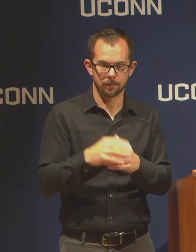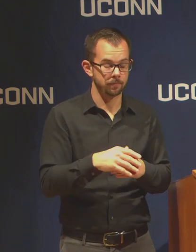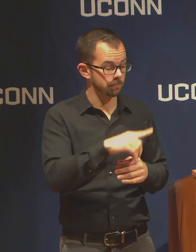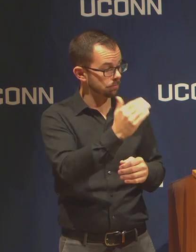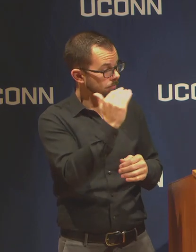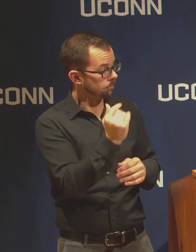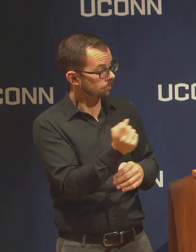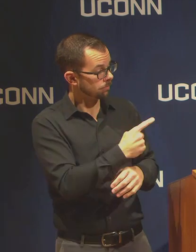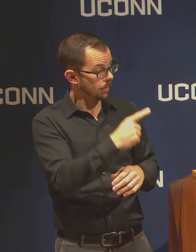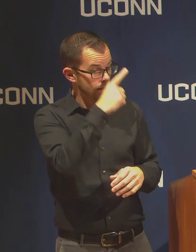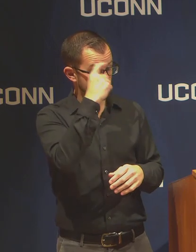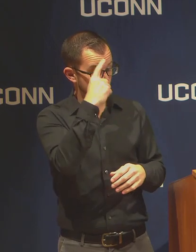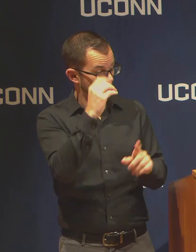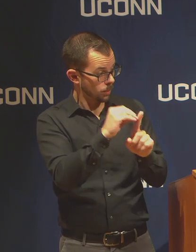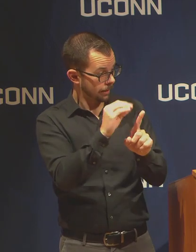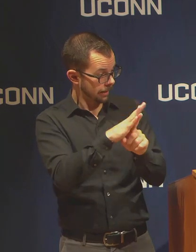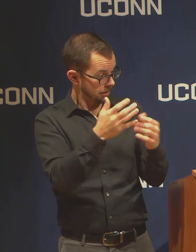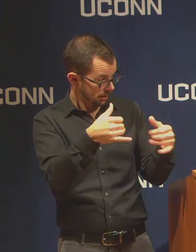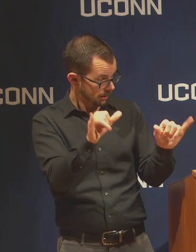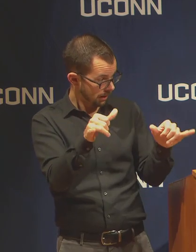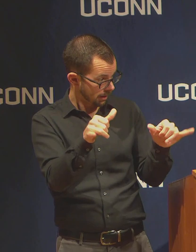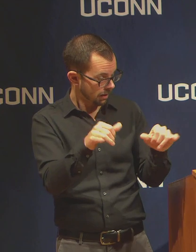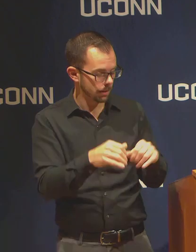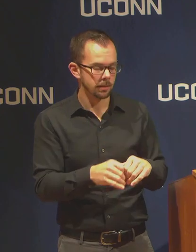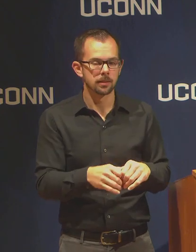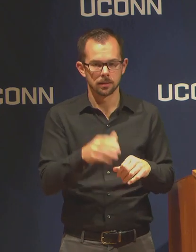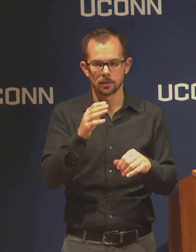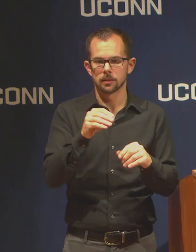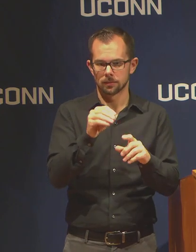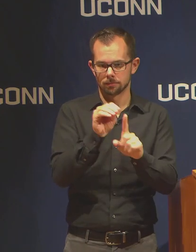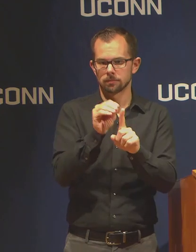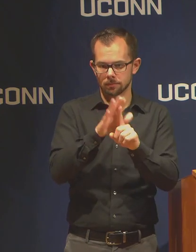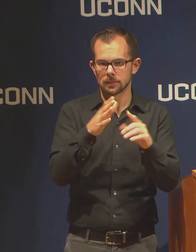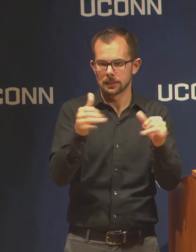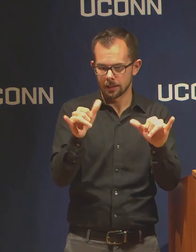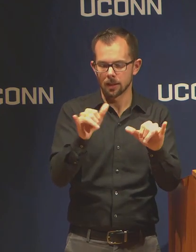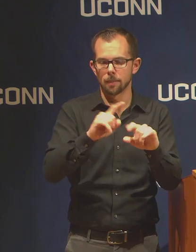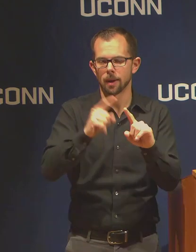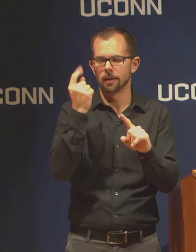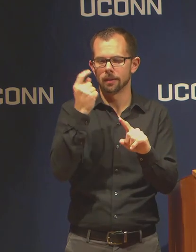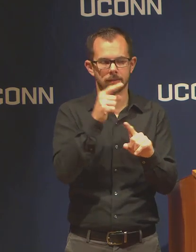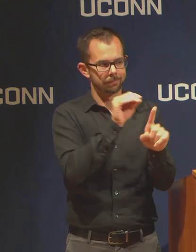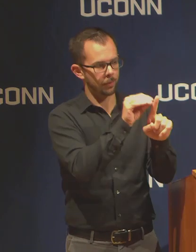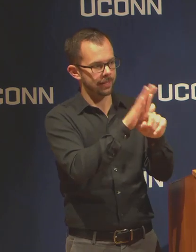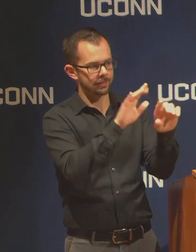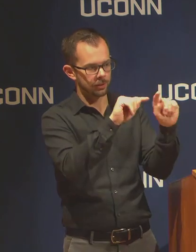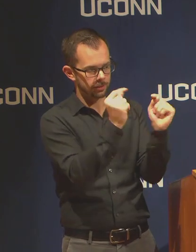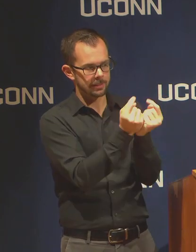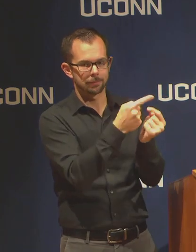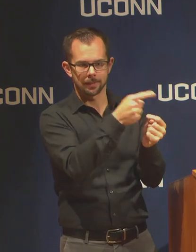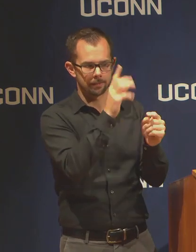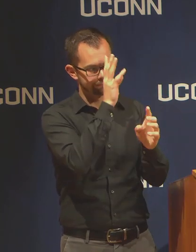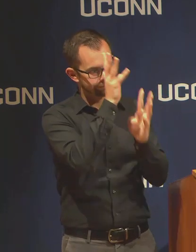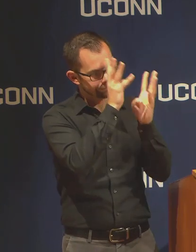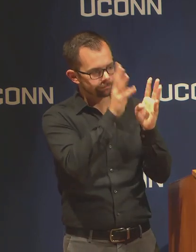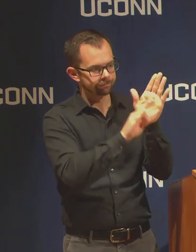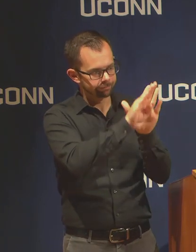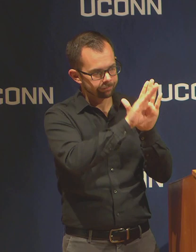There will be, but our orientation team is working on plans to be able to deliver that in a virtual way.